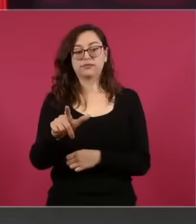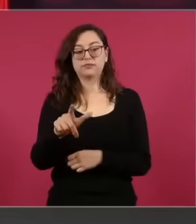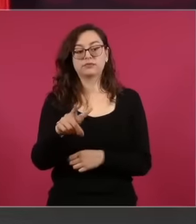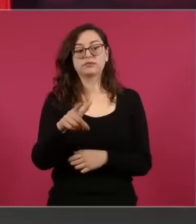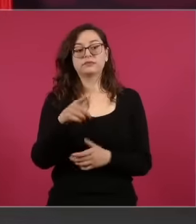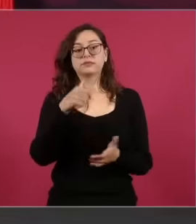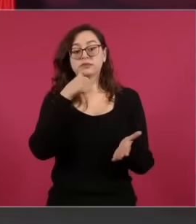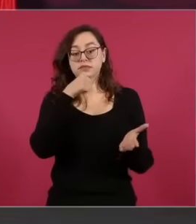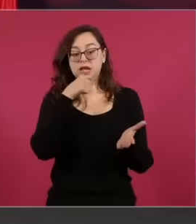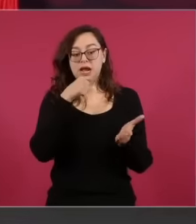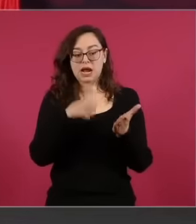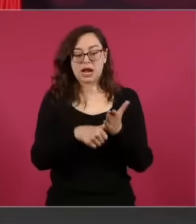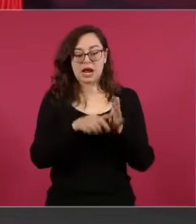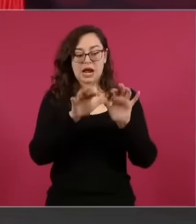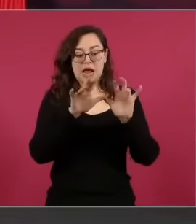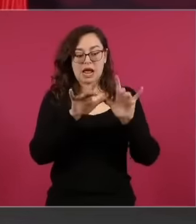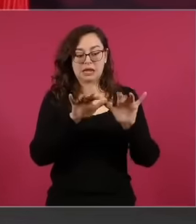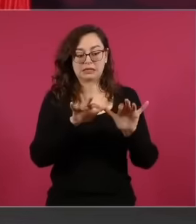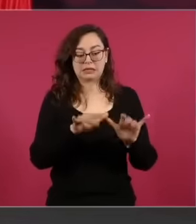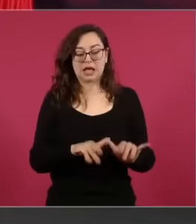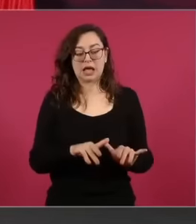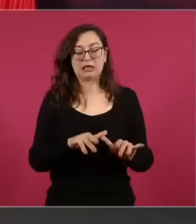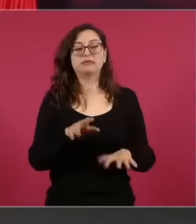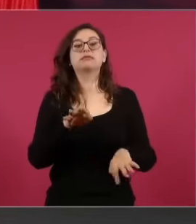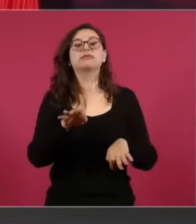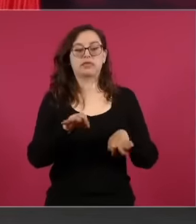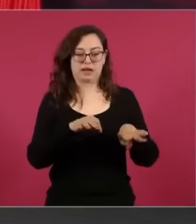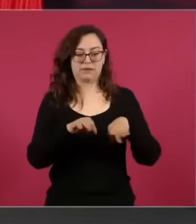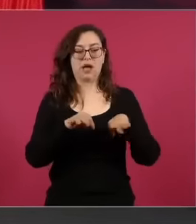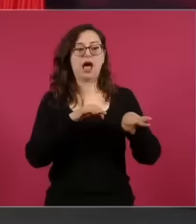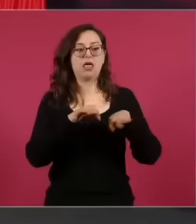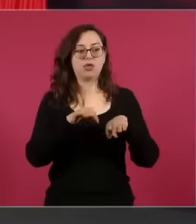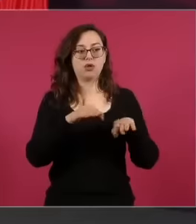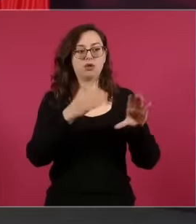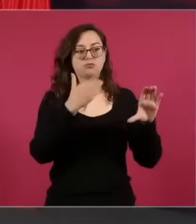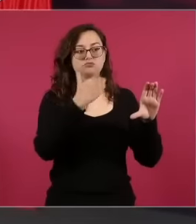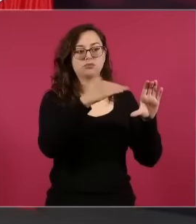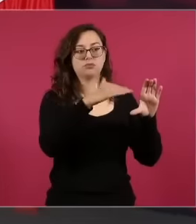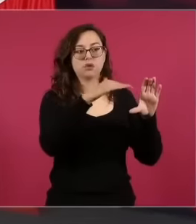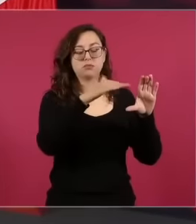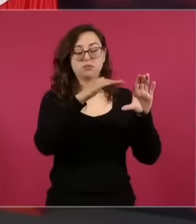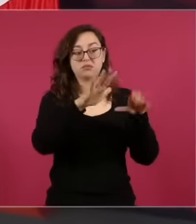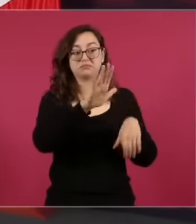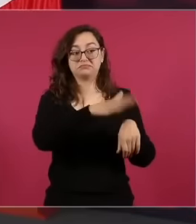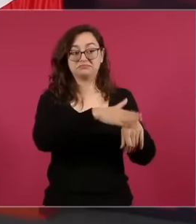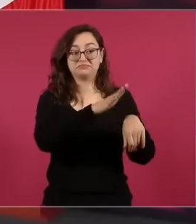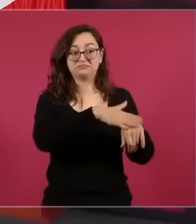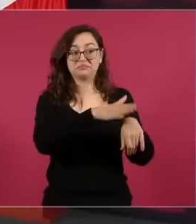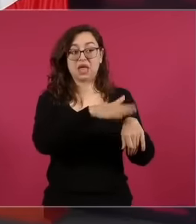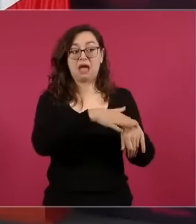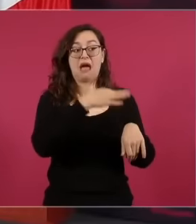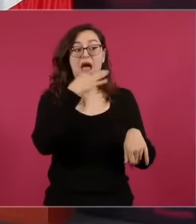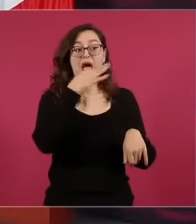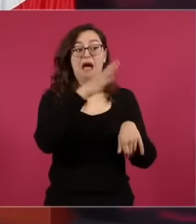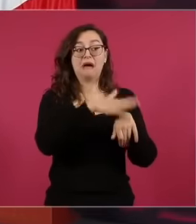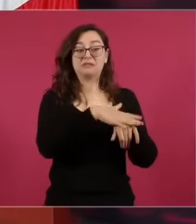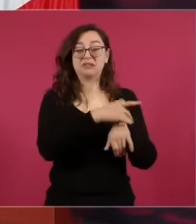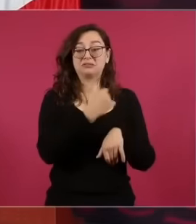They were going to be left without a job because the country was going to be ruined, there was going to be a flight of